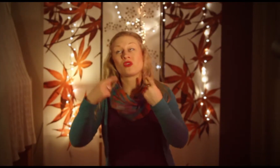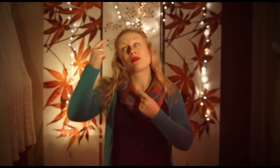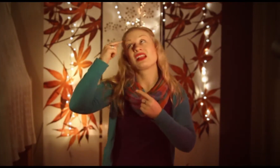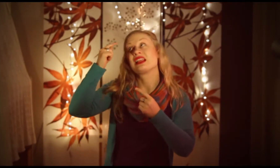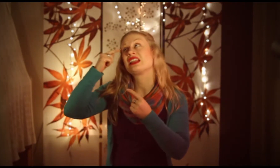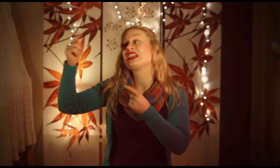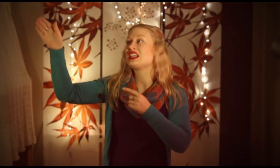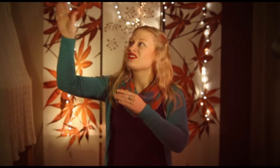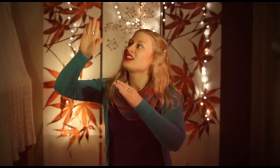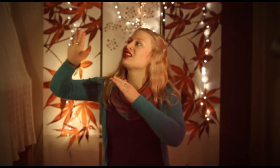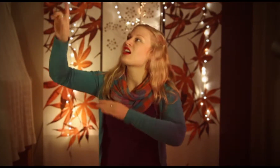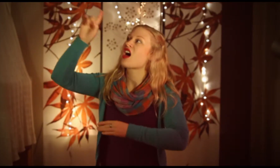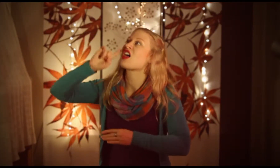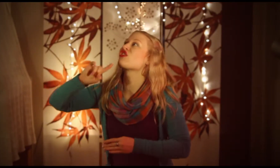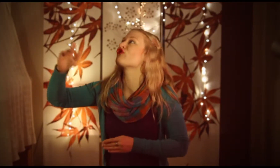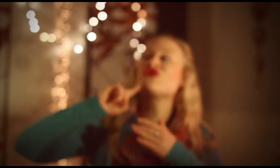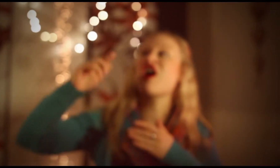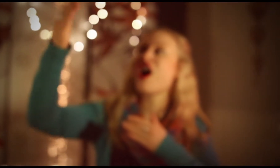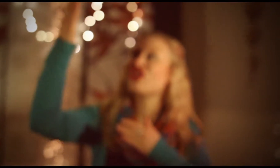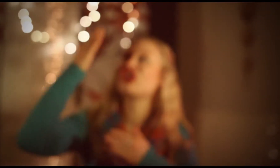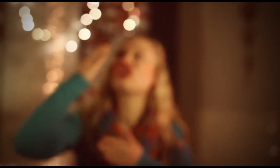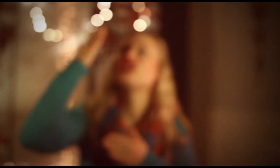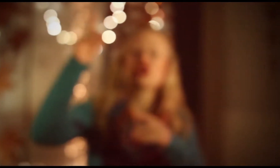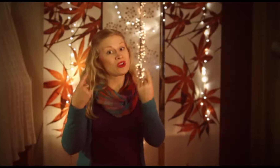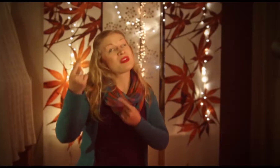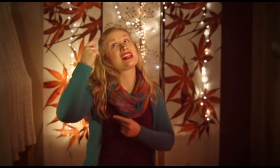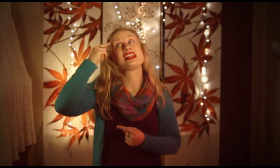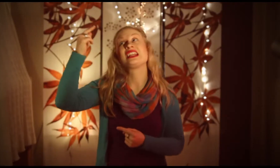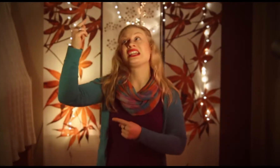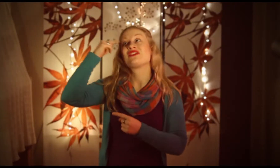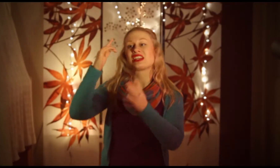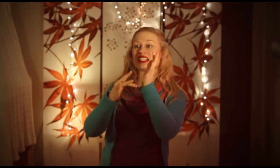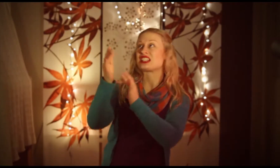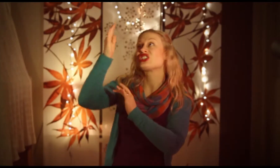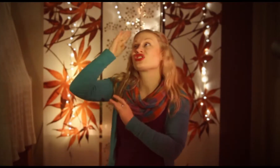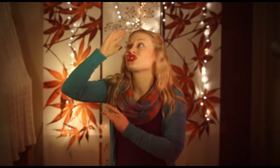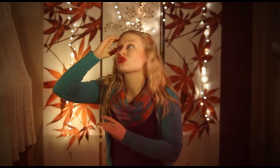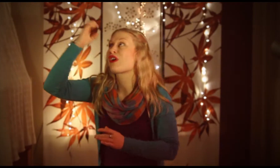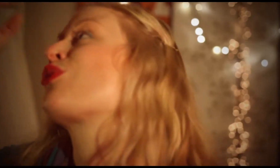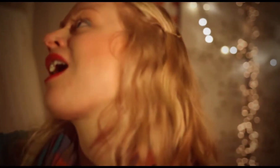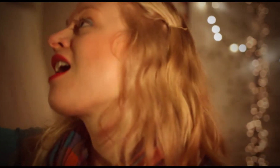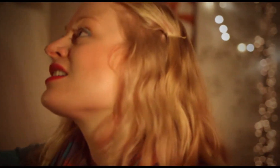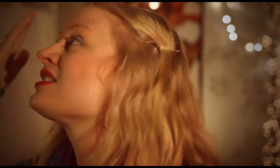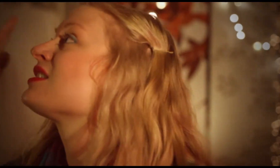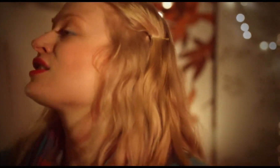We believe in God the Father, we believe in Jesus Christ,